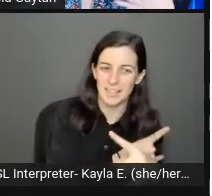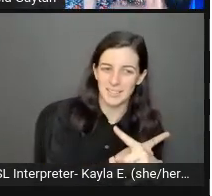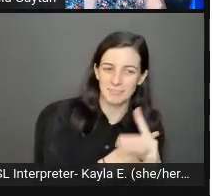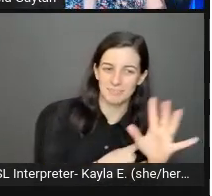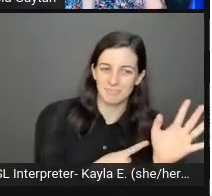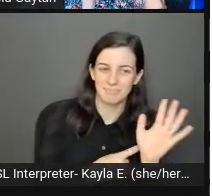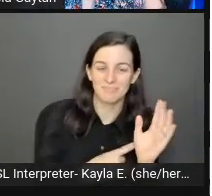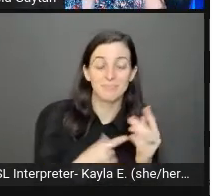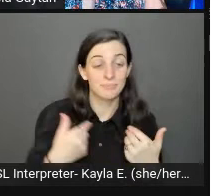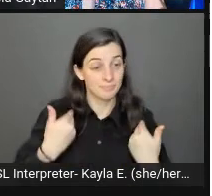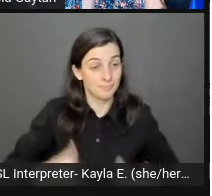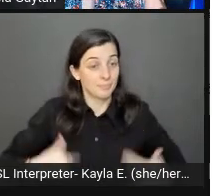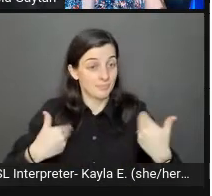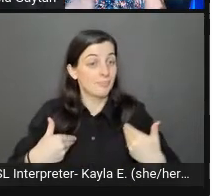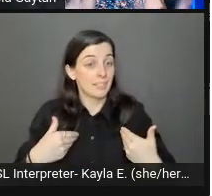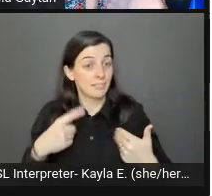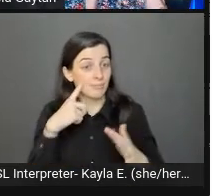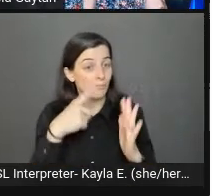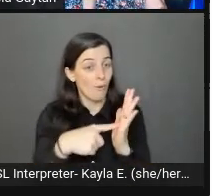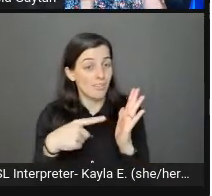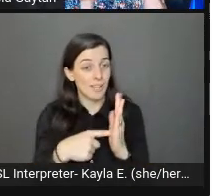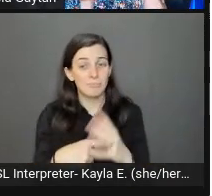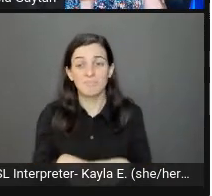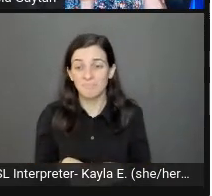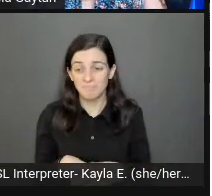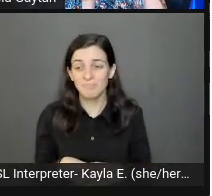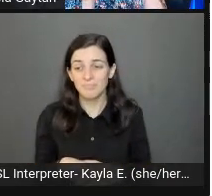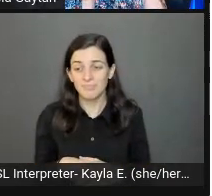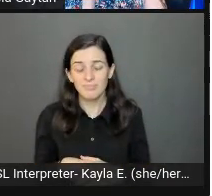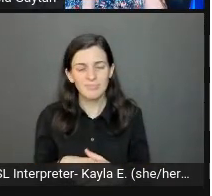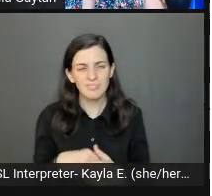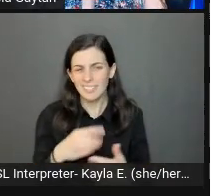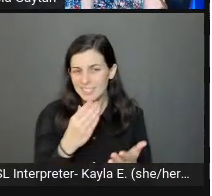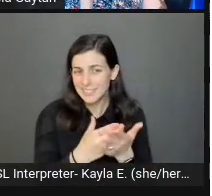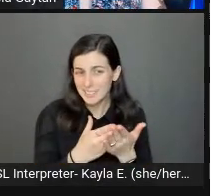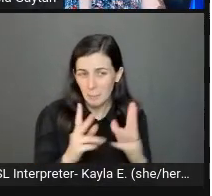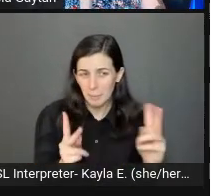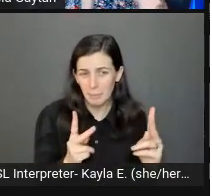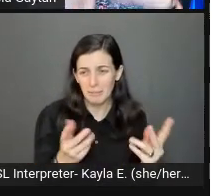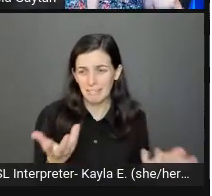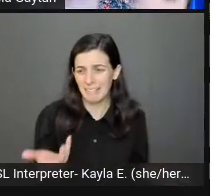For some people they may not stop and think, "Wait, are they being serious?"